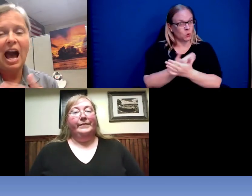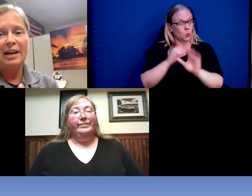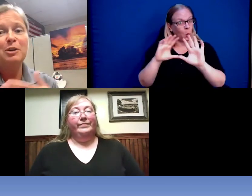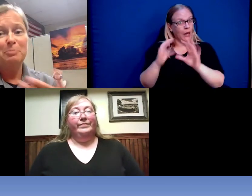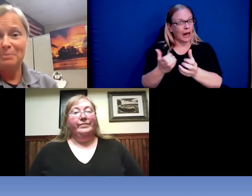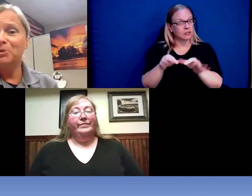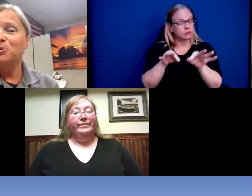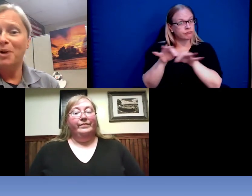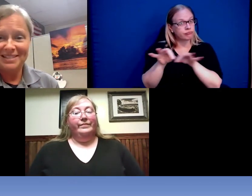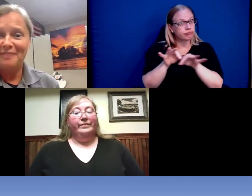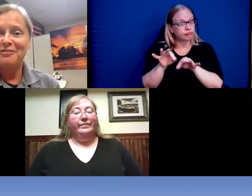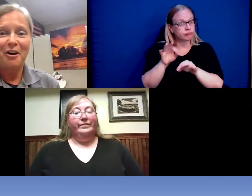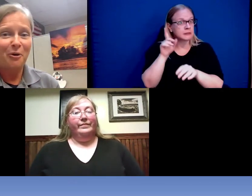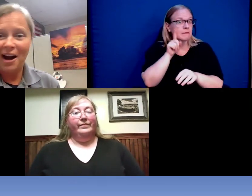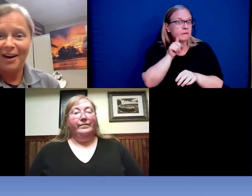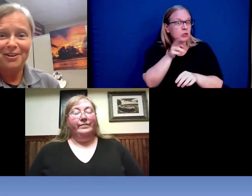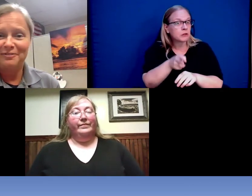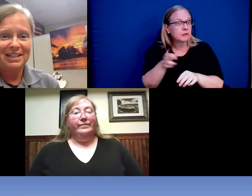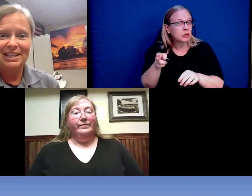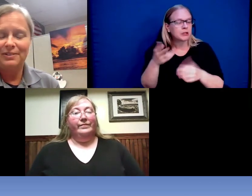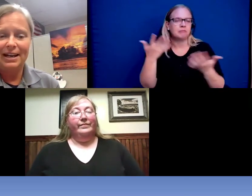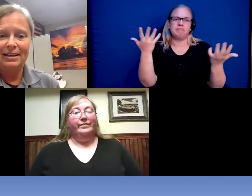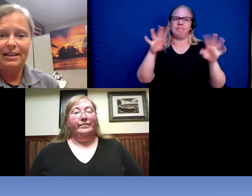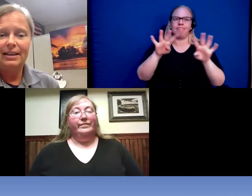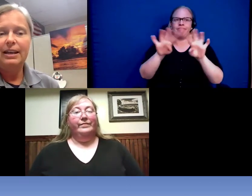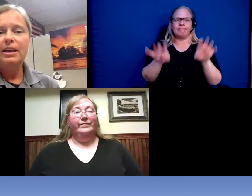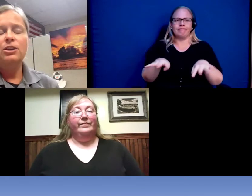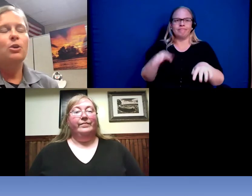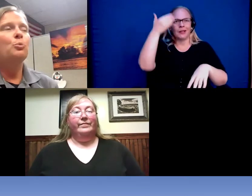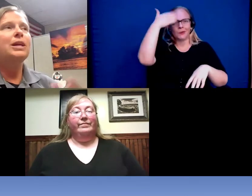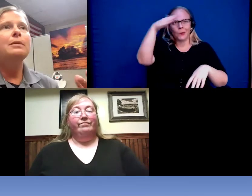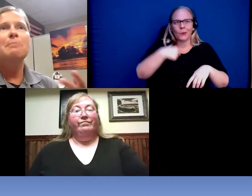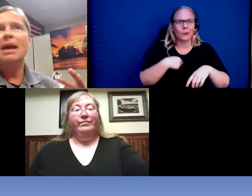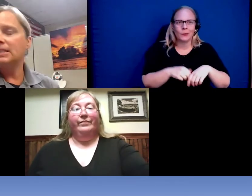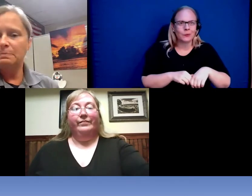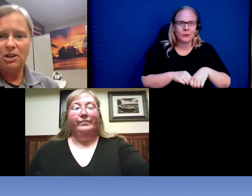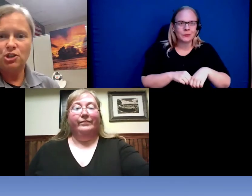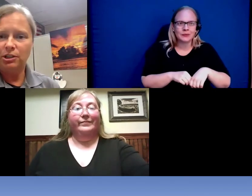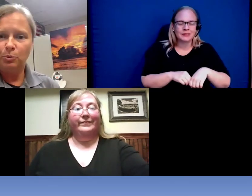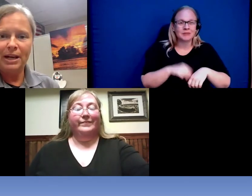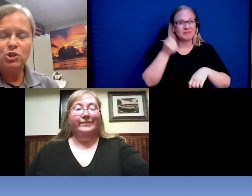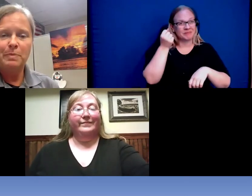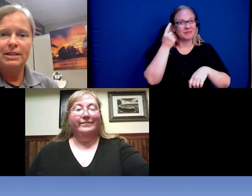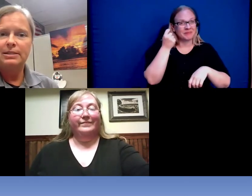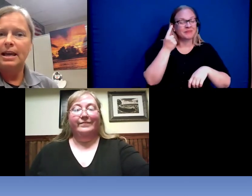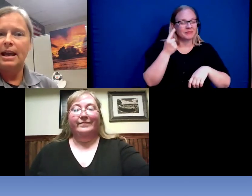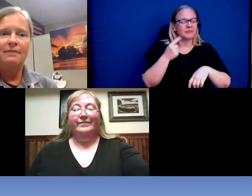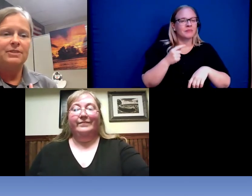on people who are deaf or hard of hearing. You know, we make special arrangements and have